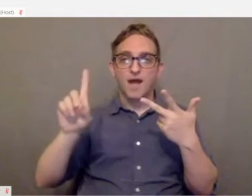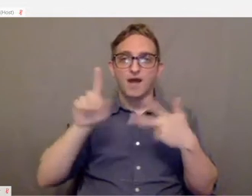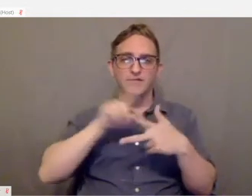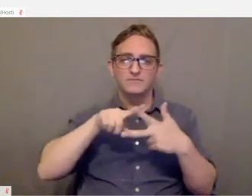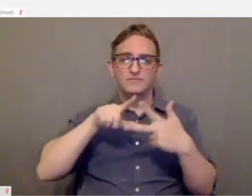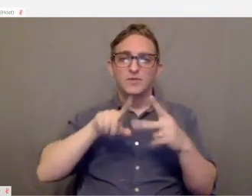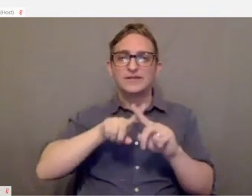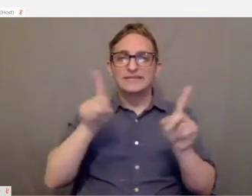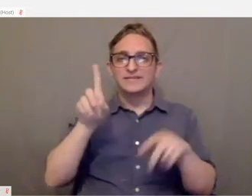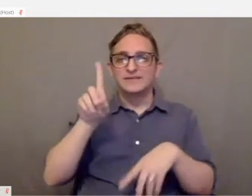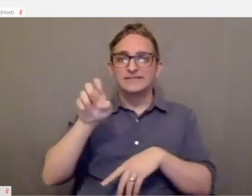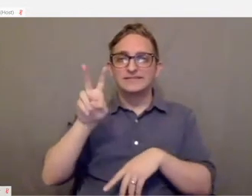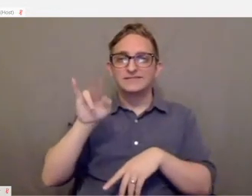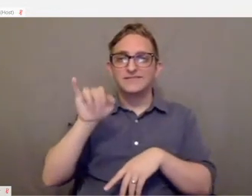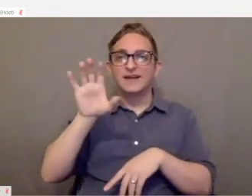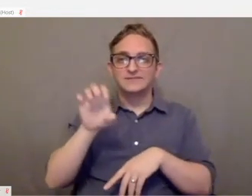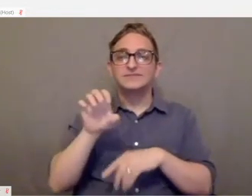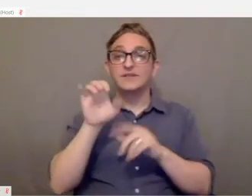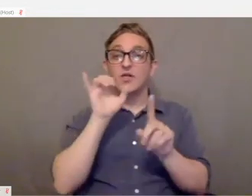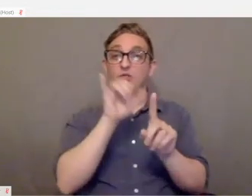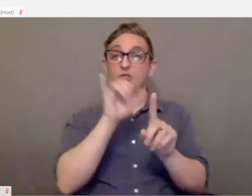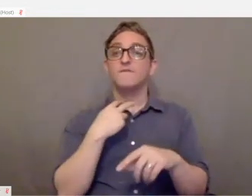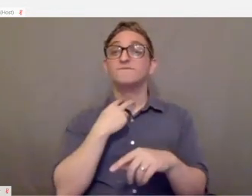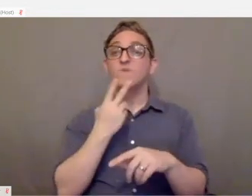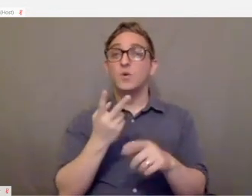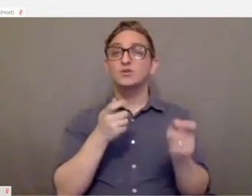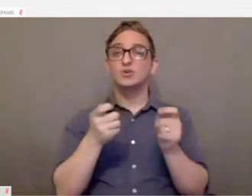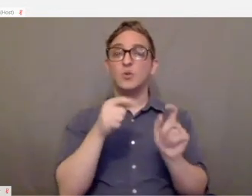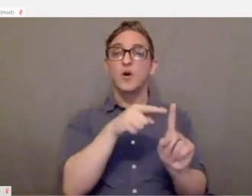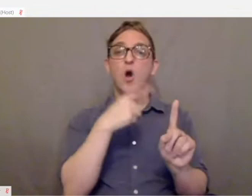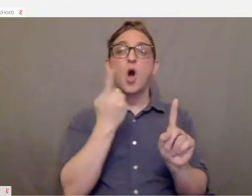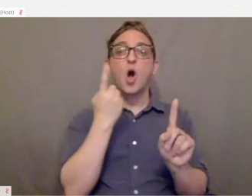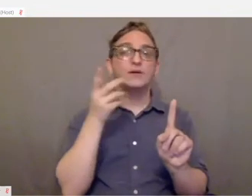So these devices are voice‑controlled. They're always listening for you to give a command.